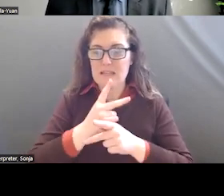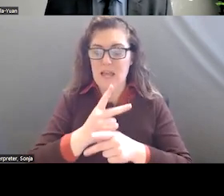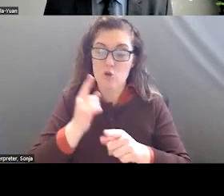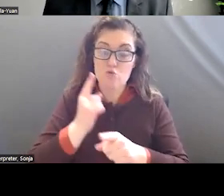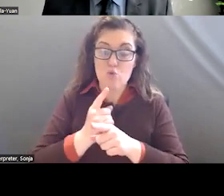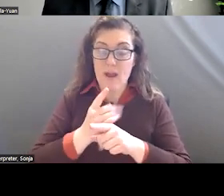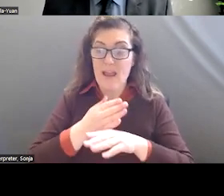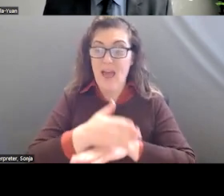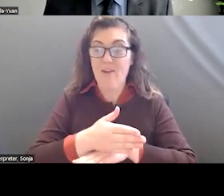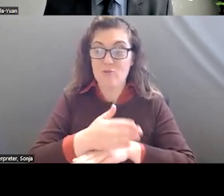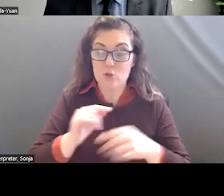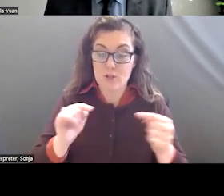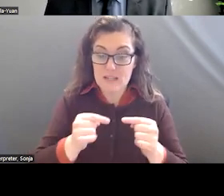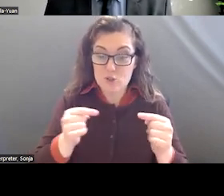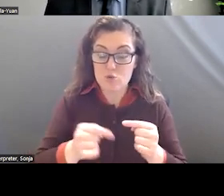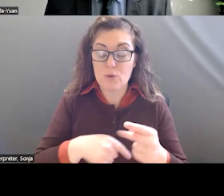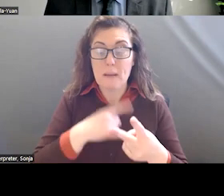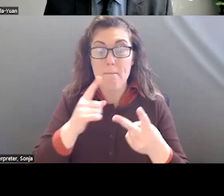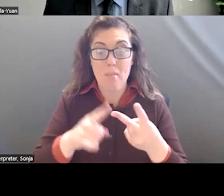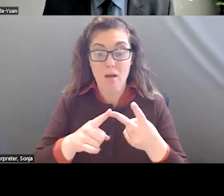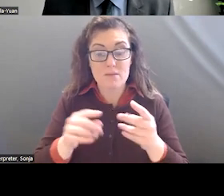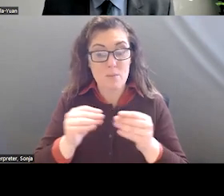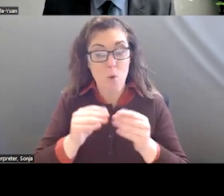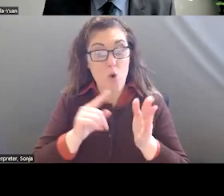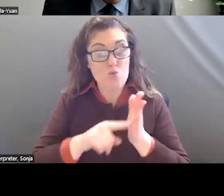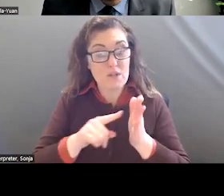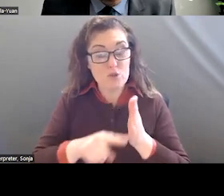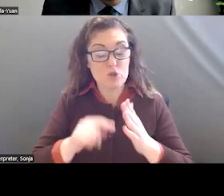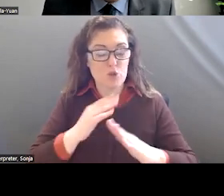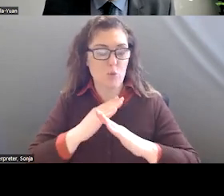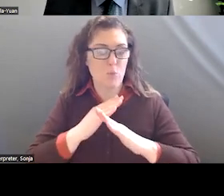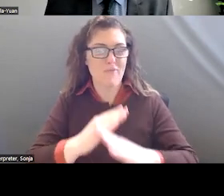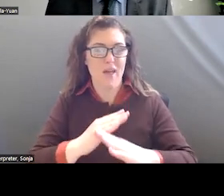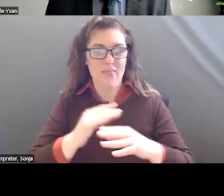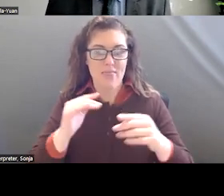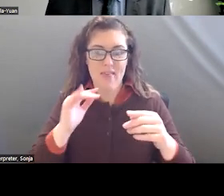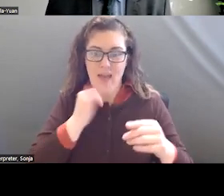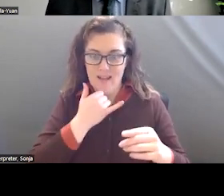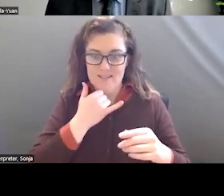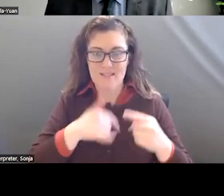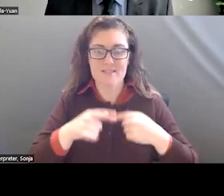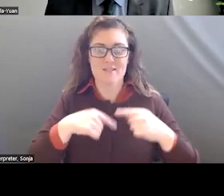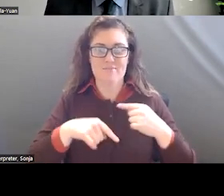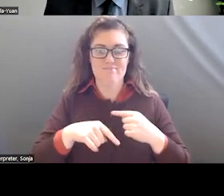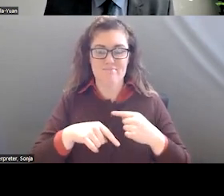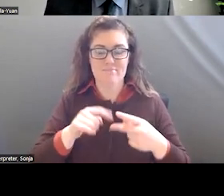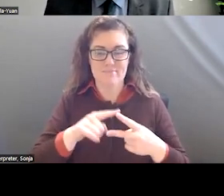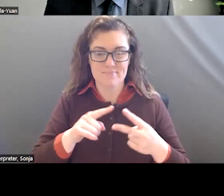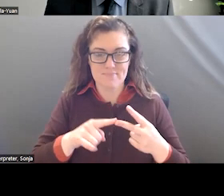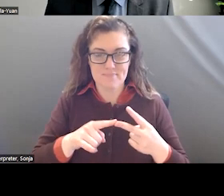TO BE MORE RESEARCH AND IMPLEMENTATION TO ACCIDENT PREVENTION IN THE FIRST PLACE. THIS IS ALSO PART OF THE WORK THAT WE ARE DOING